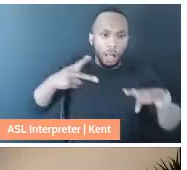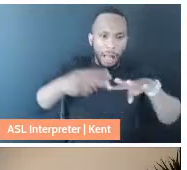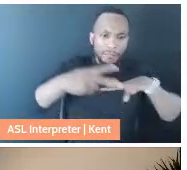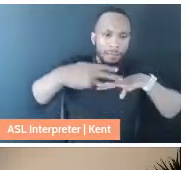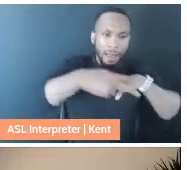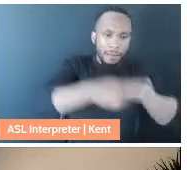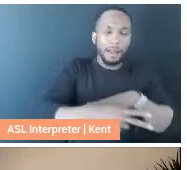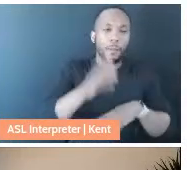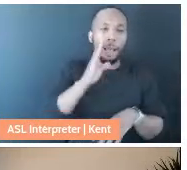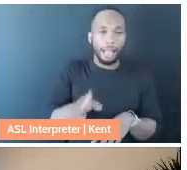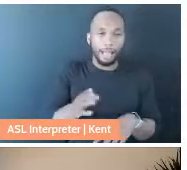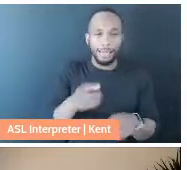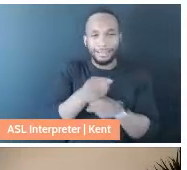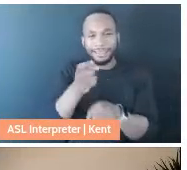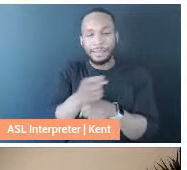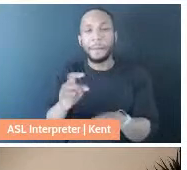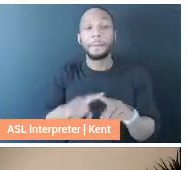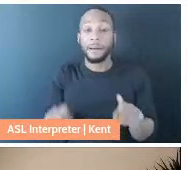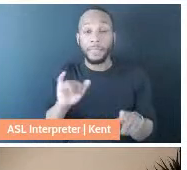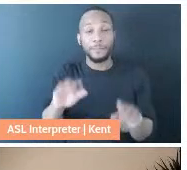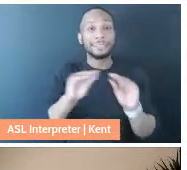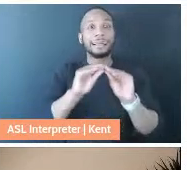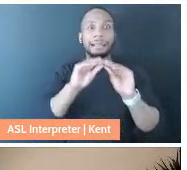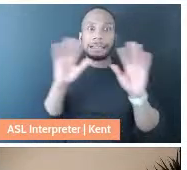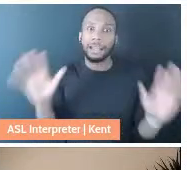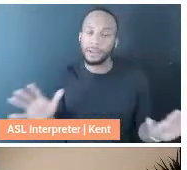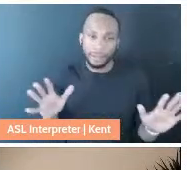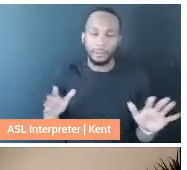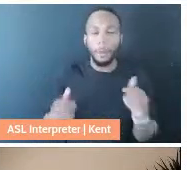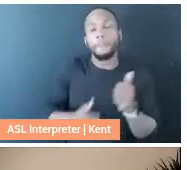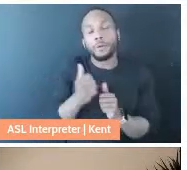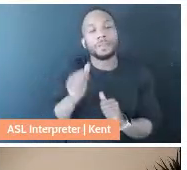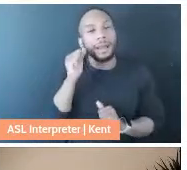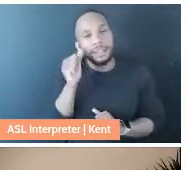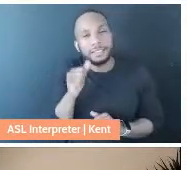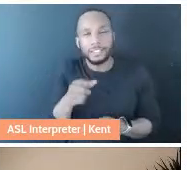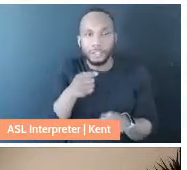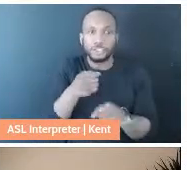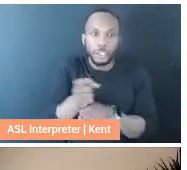And that was clearly, at least to most of the aunties, such a joke that it sort of pointed